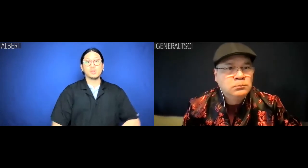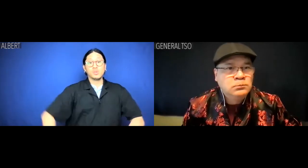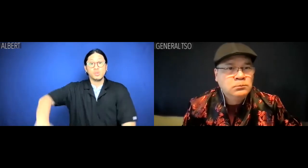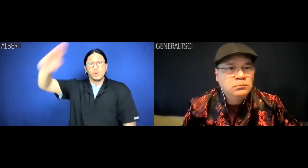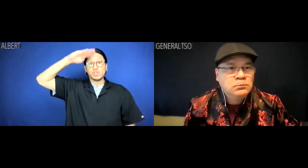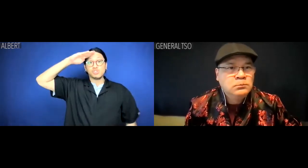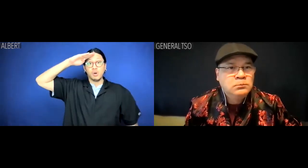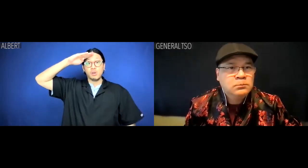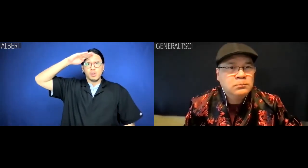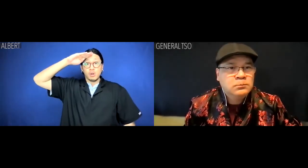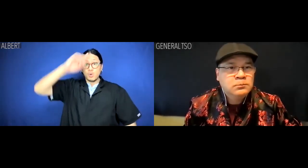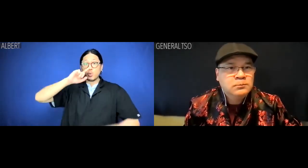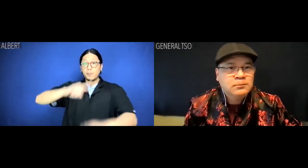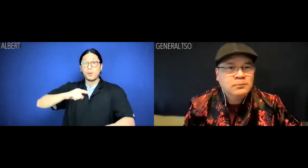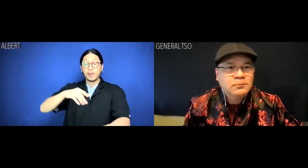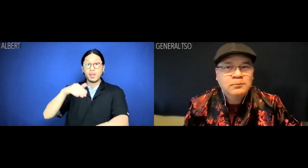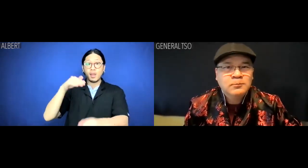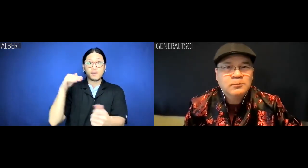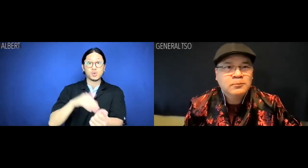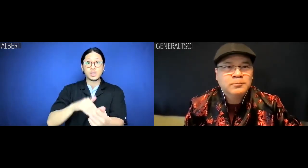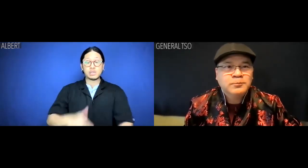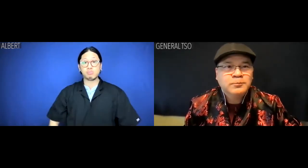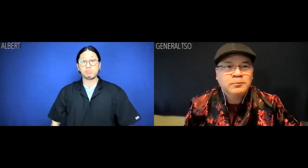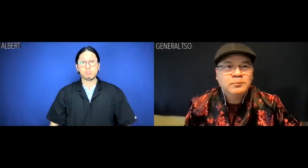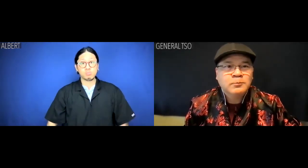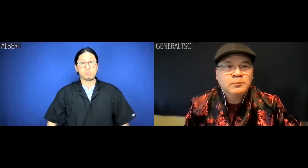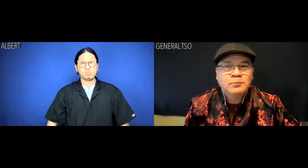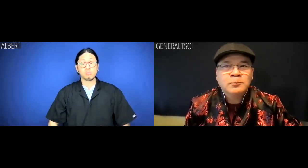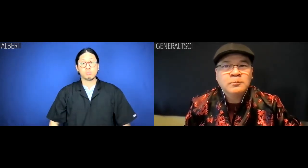Albert: Yes, sir, reporting for duty.